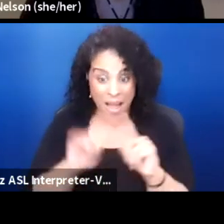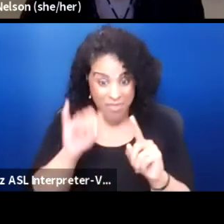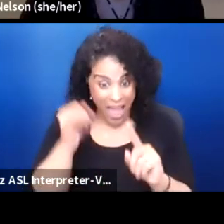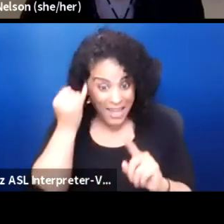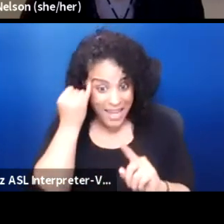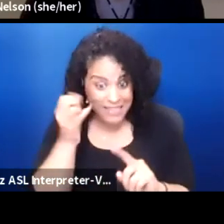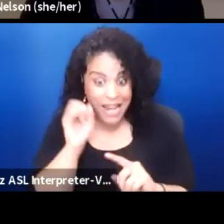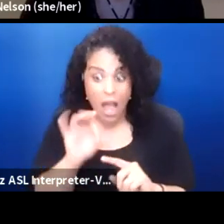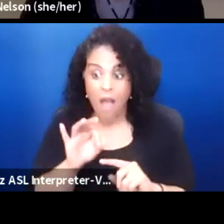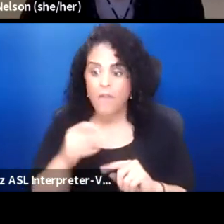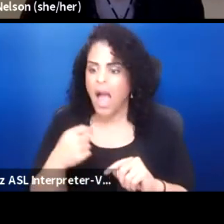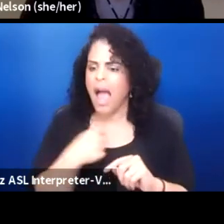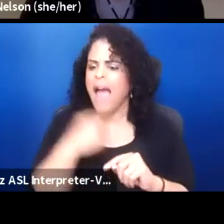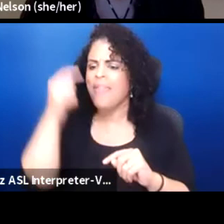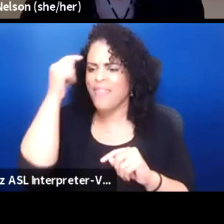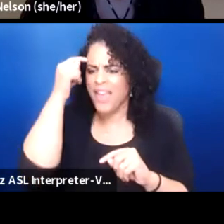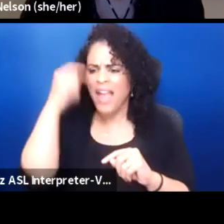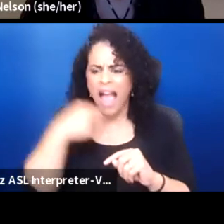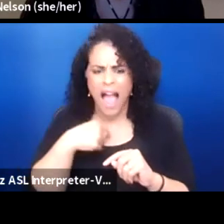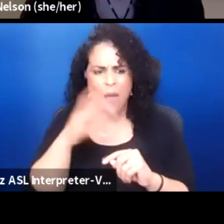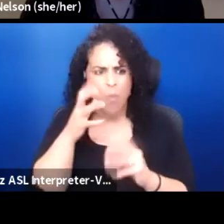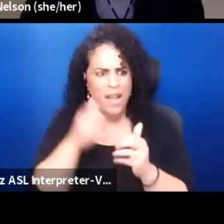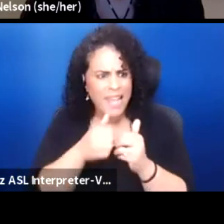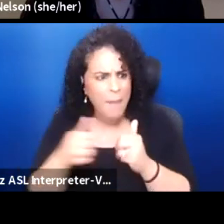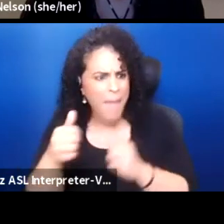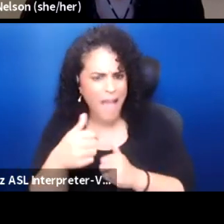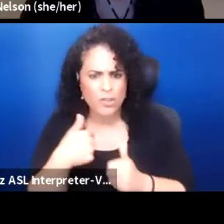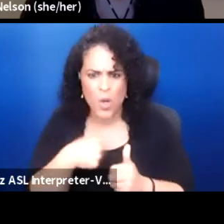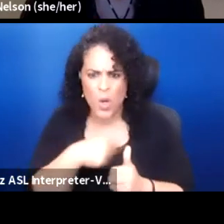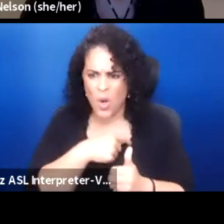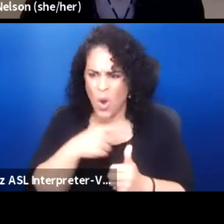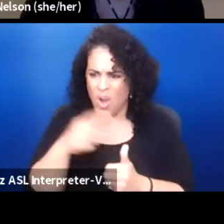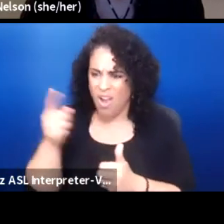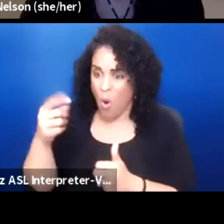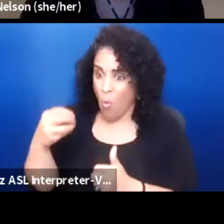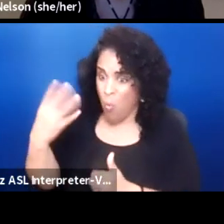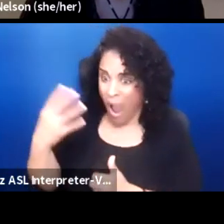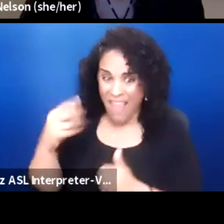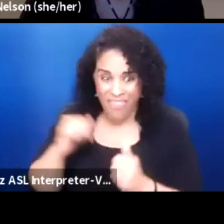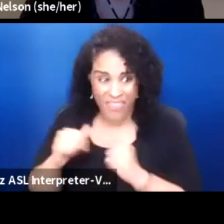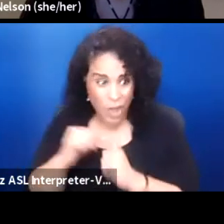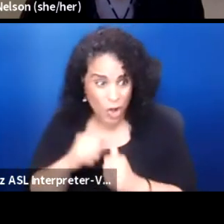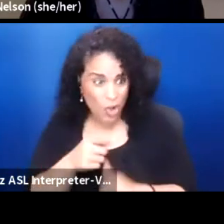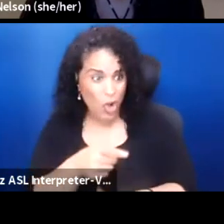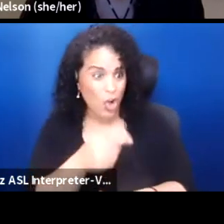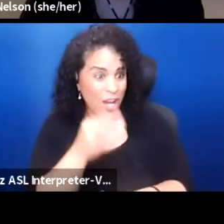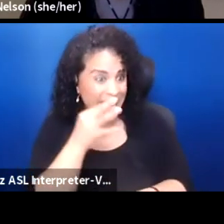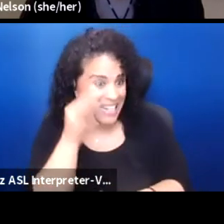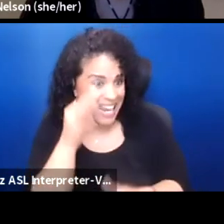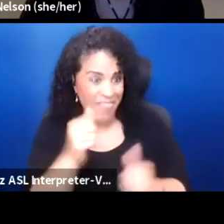I would love to get past a point where we're talking about what's white theater and what's Indian theater, and it's just theater.